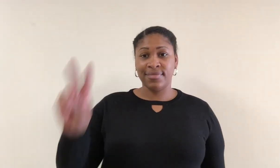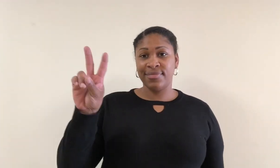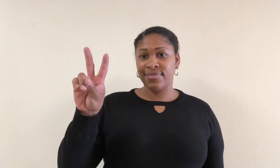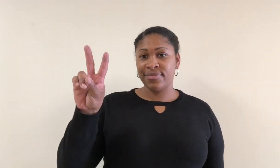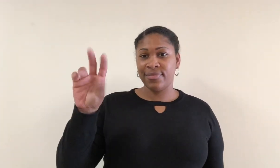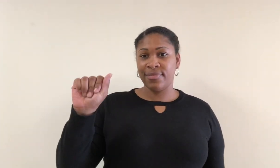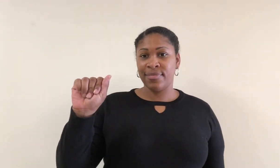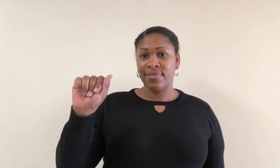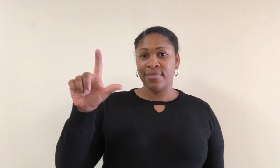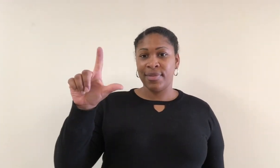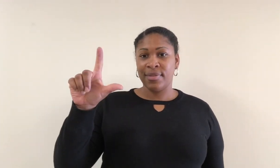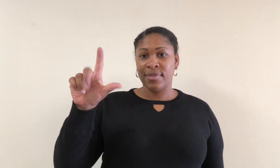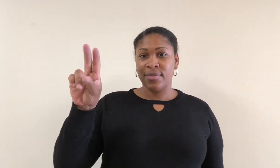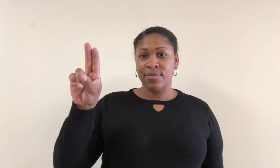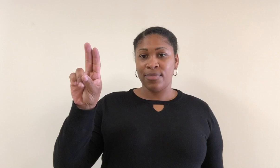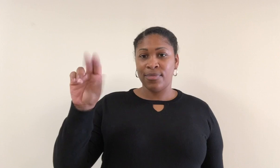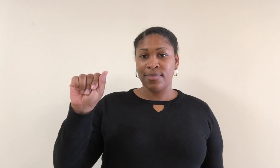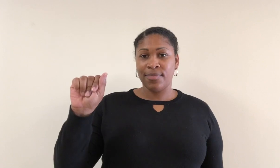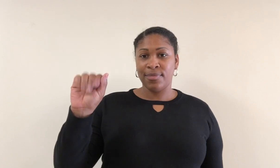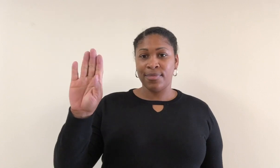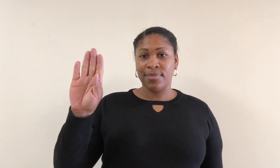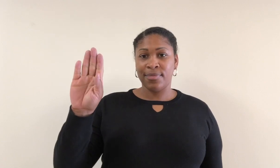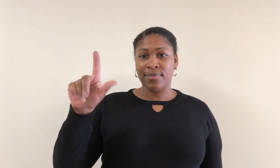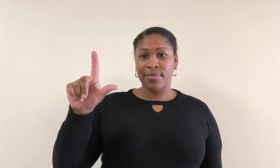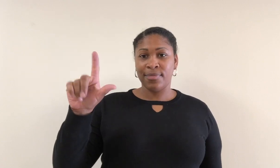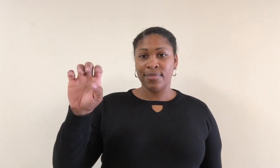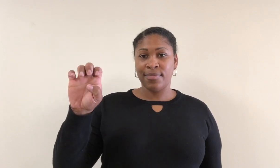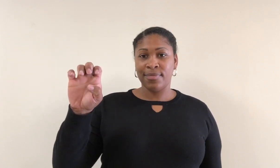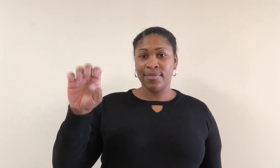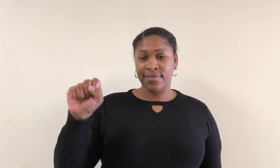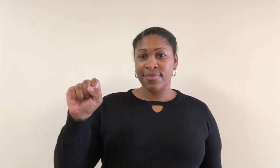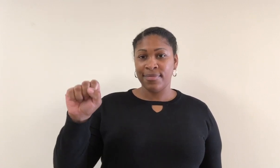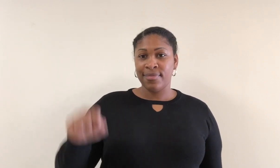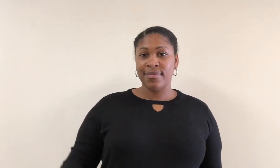Valuables